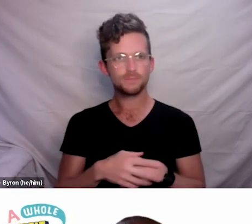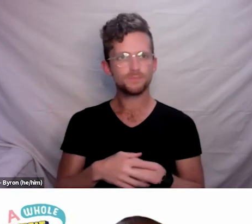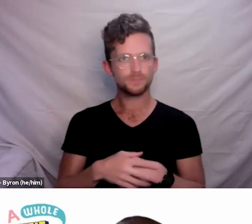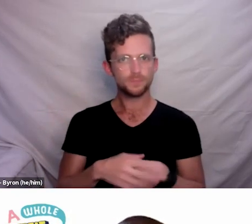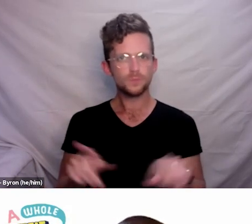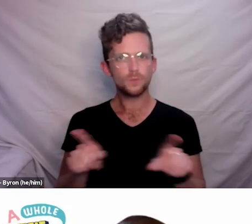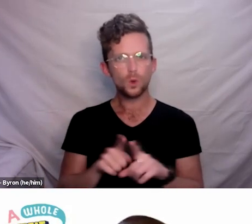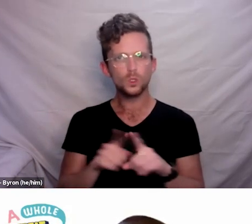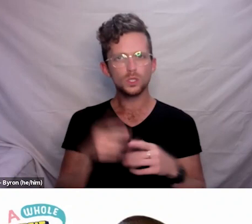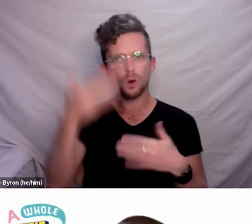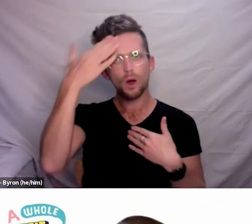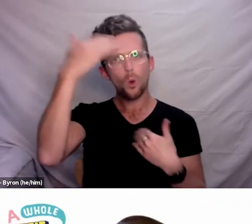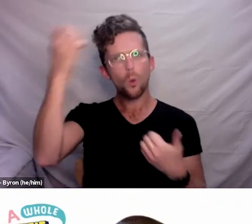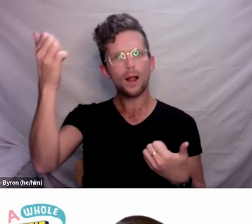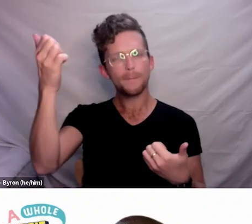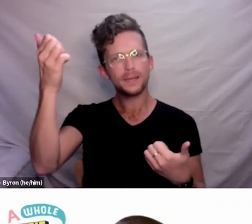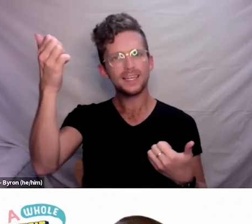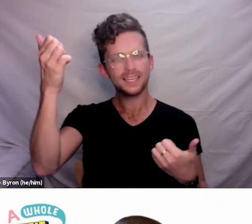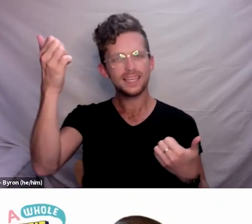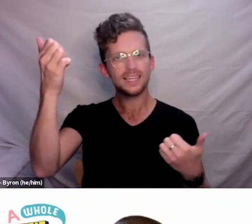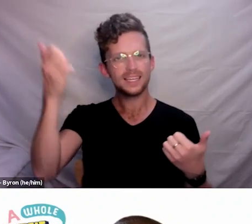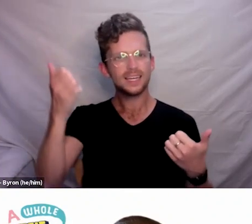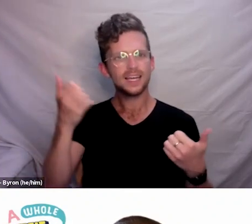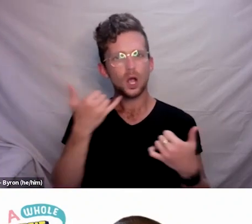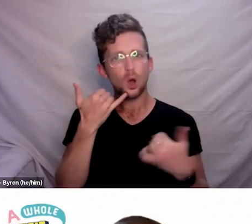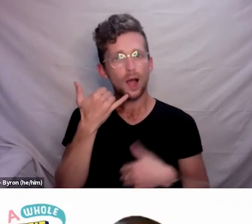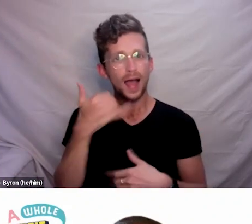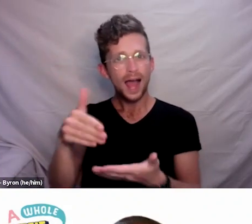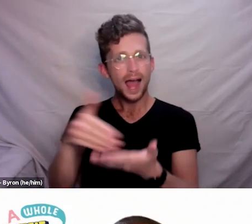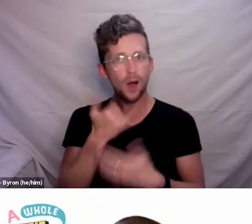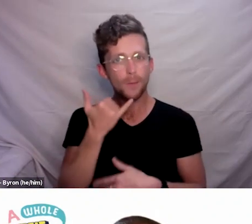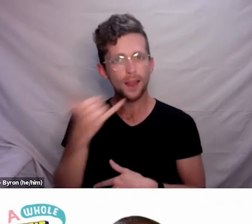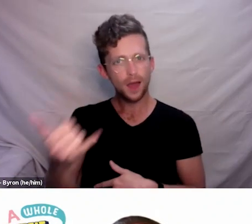for people who are experiencing social isolation that they can call and text,